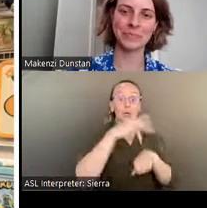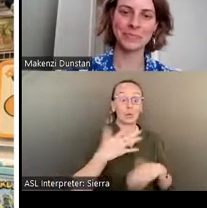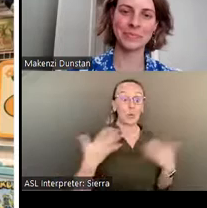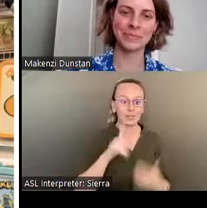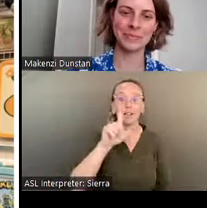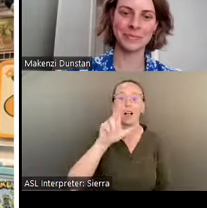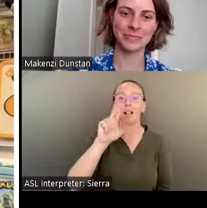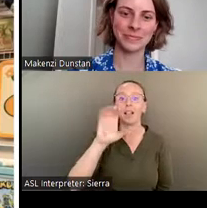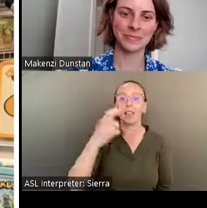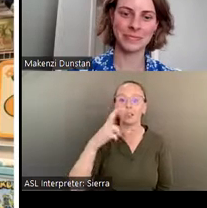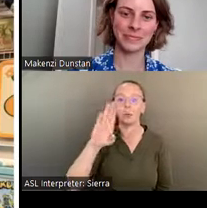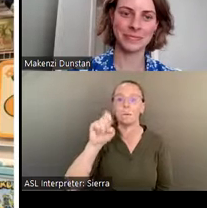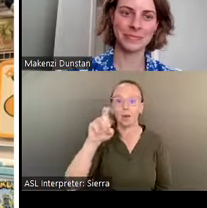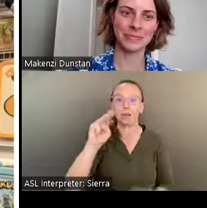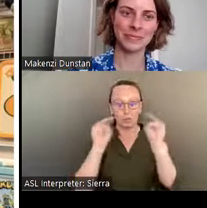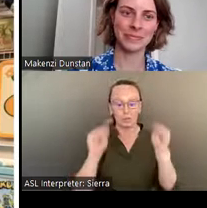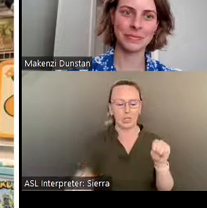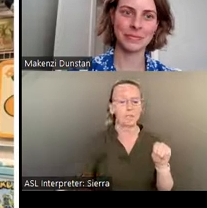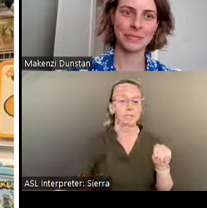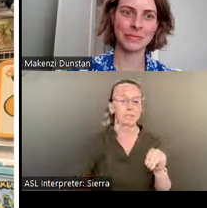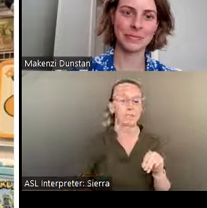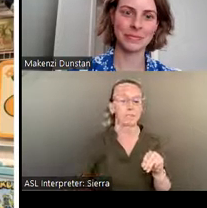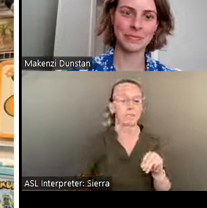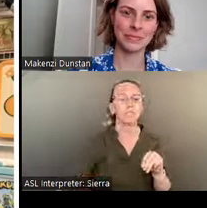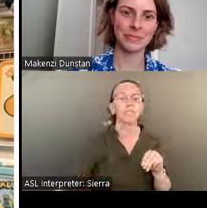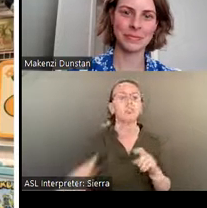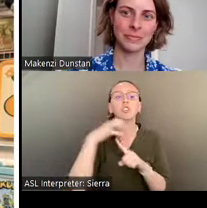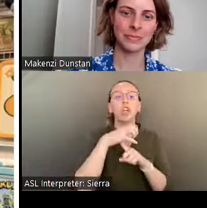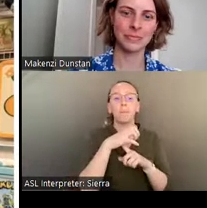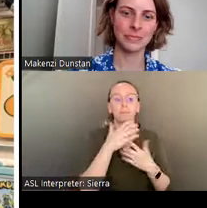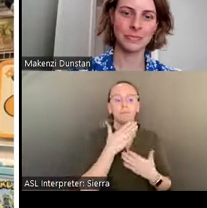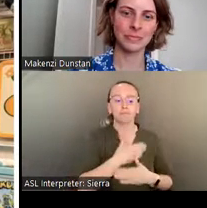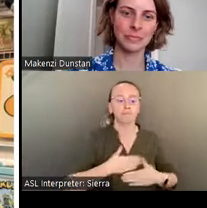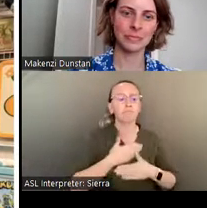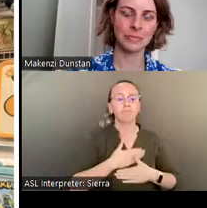a fantastical journey into nostalgia while also providing a visual compendium to the